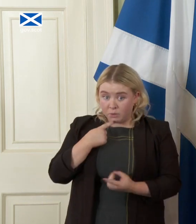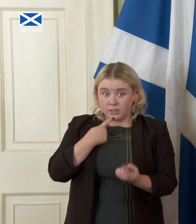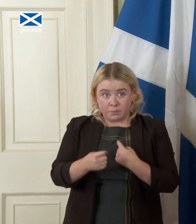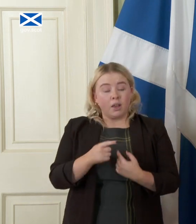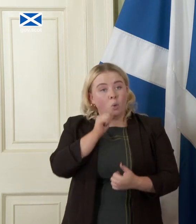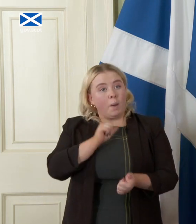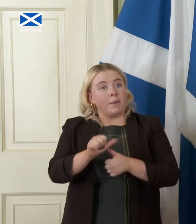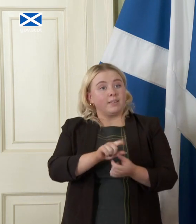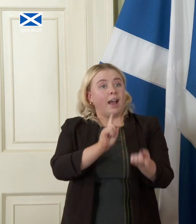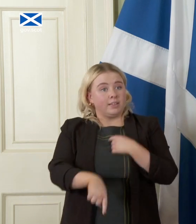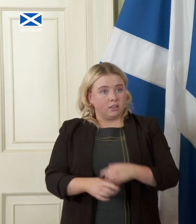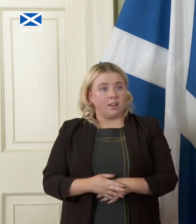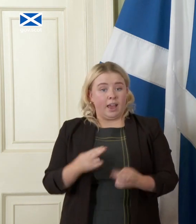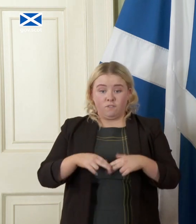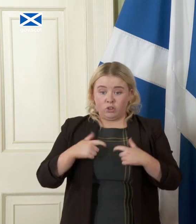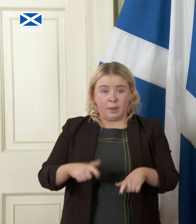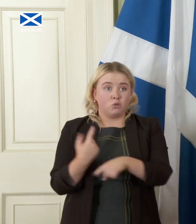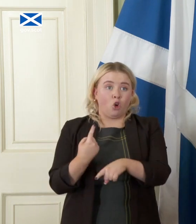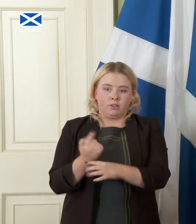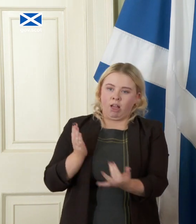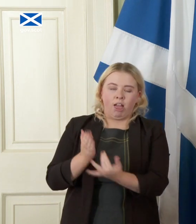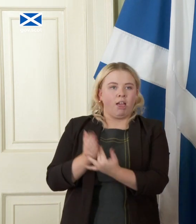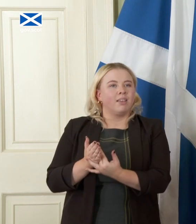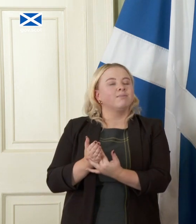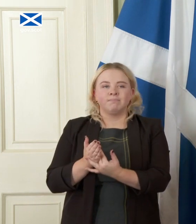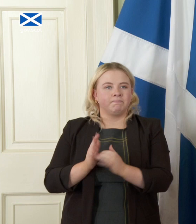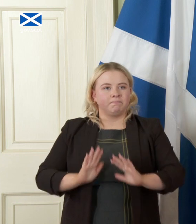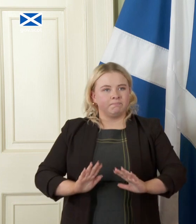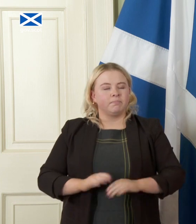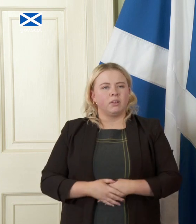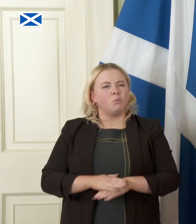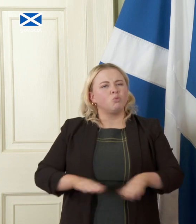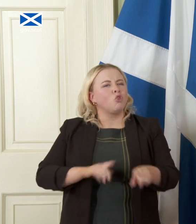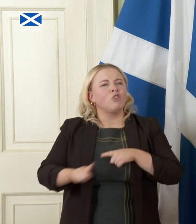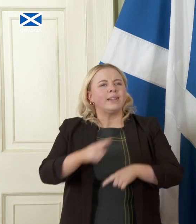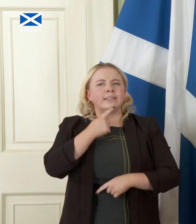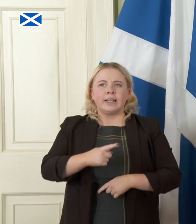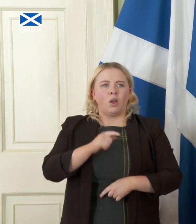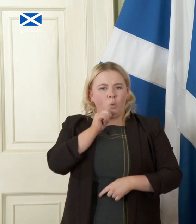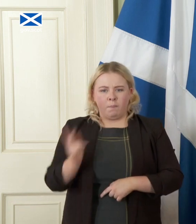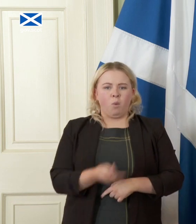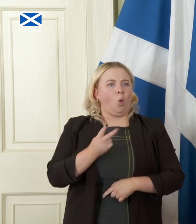answers then if you just keep talking over me. I am not trying to say we will do both so as we use